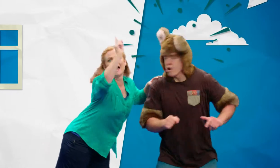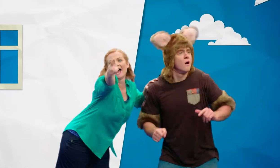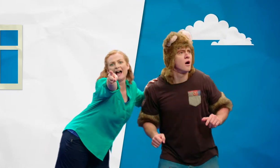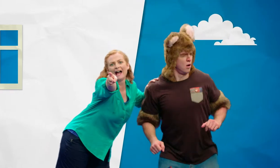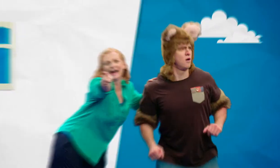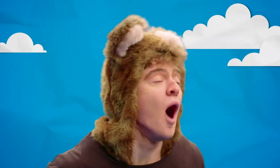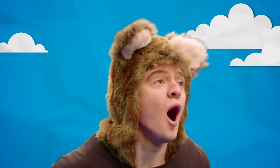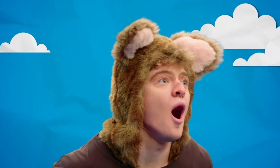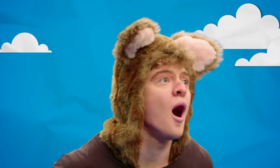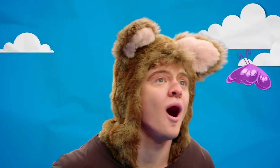Look!